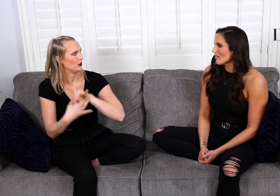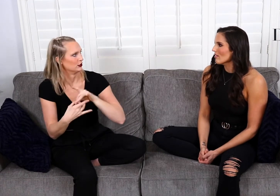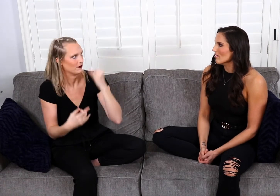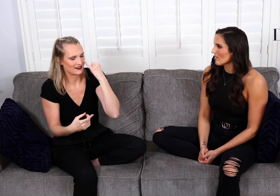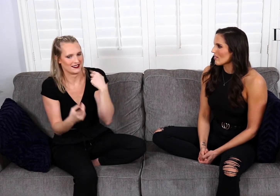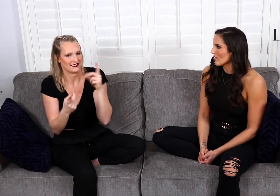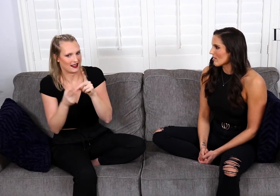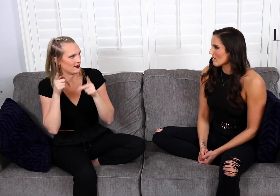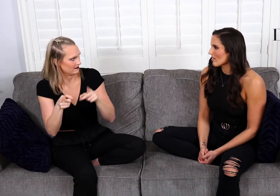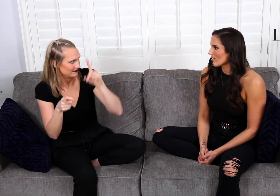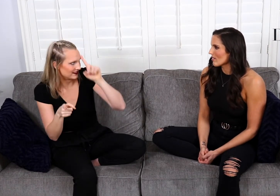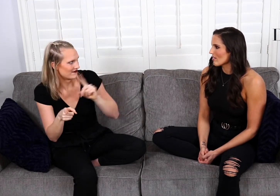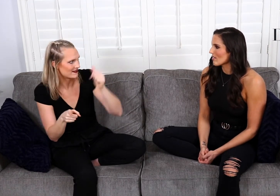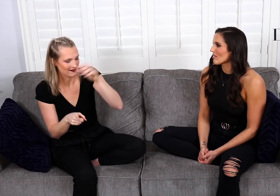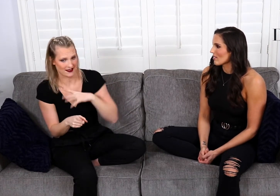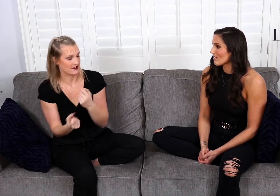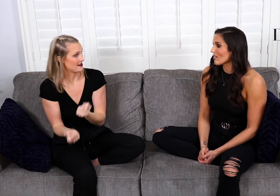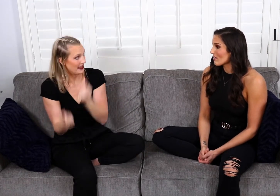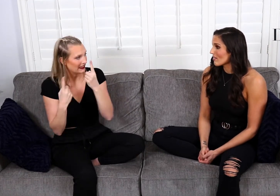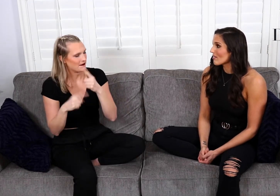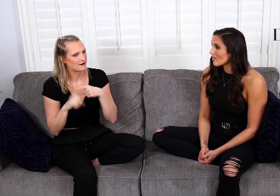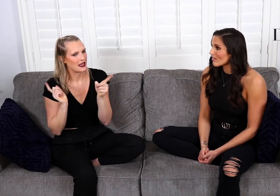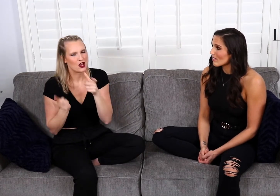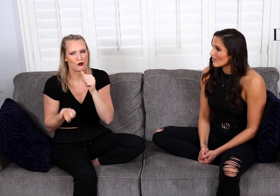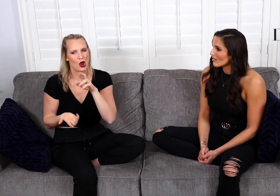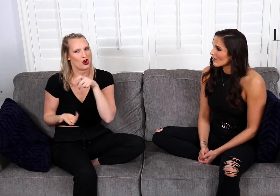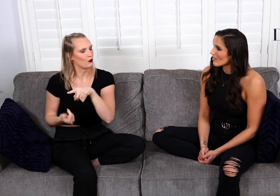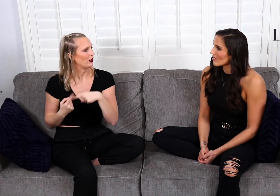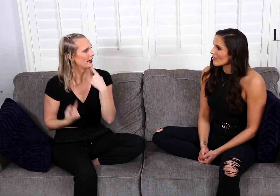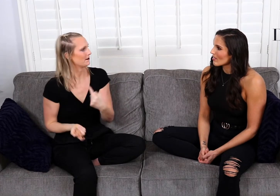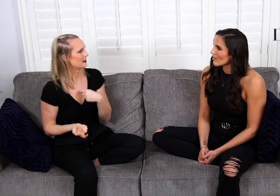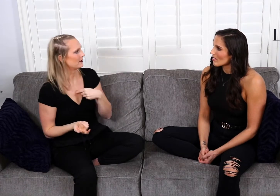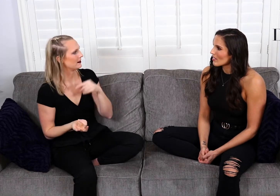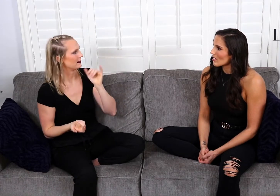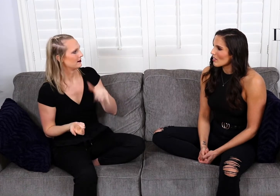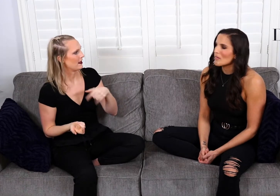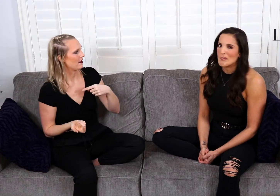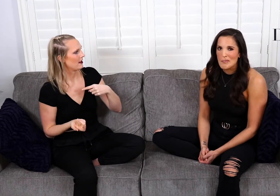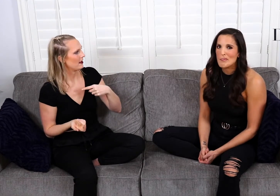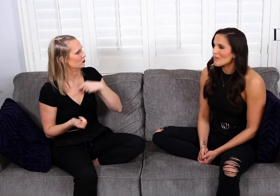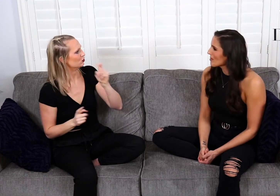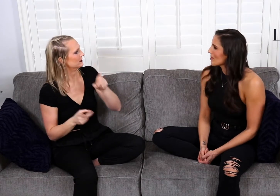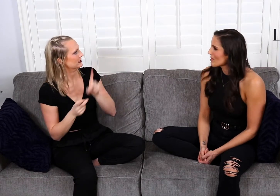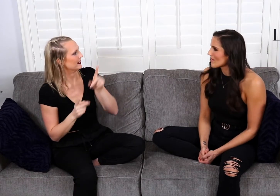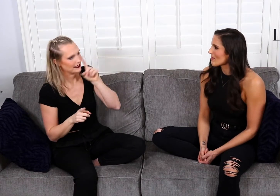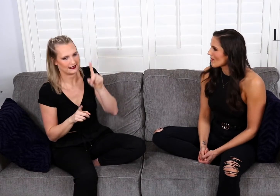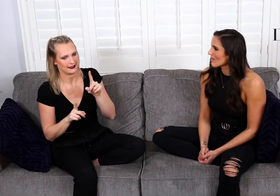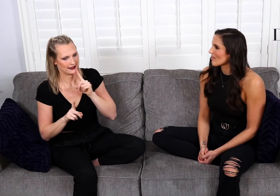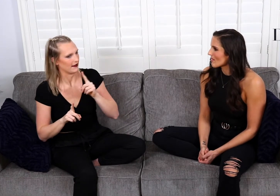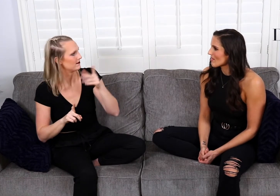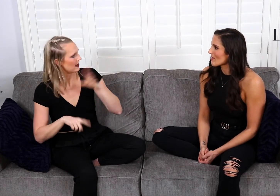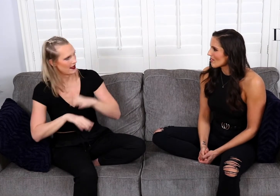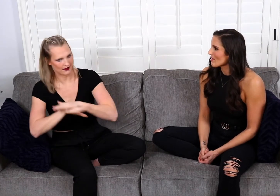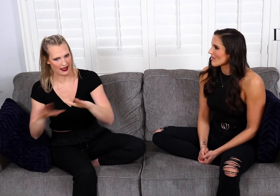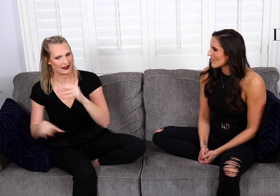relationship if I date a Deaf guy. I get that, but who are you to tell me that I should date a Deaf guy, end of story,